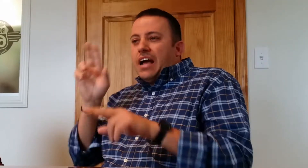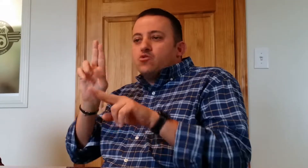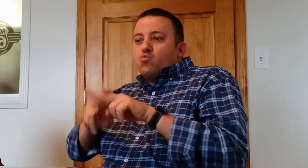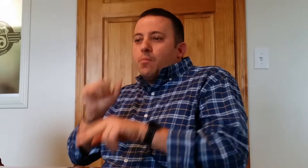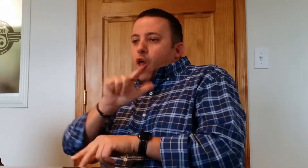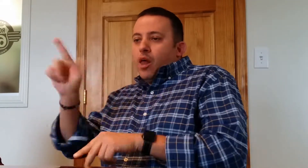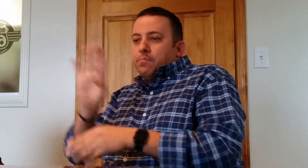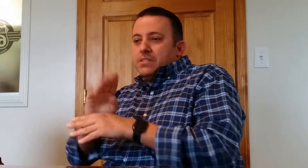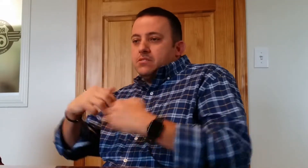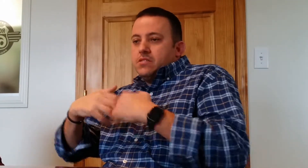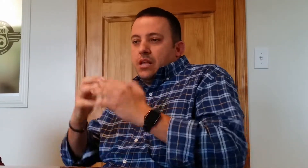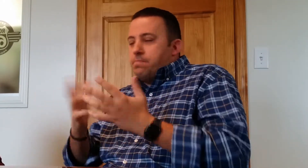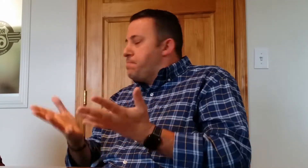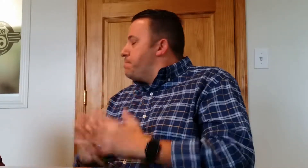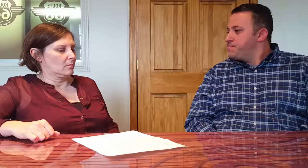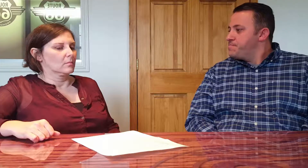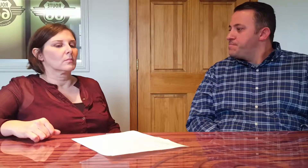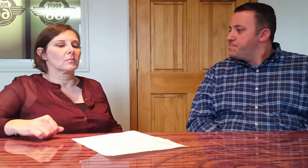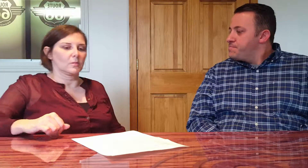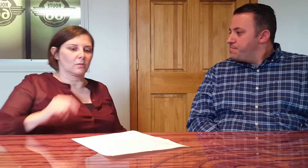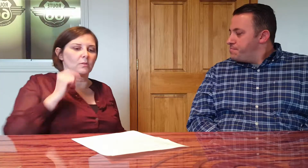and that's how a lot of businesses get started.